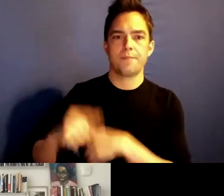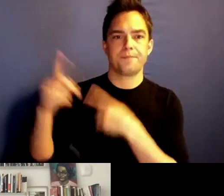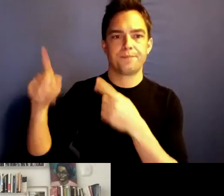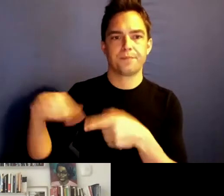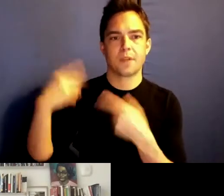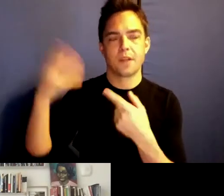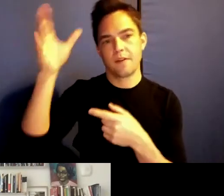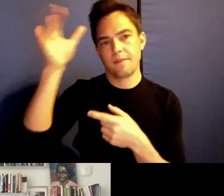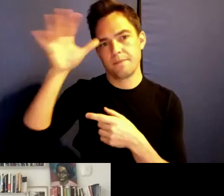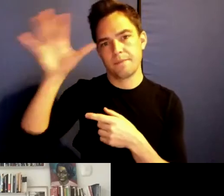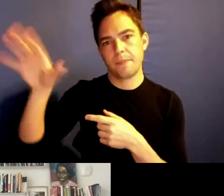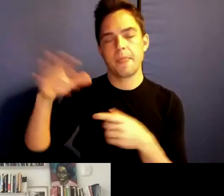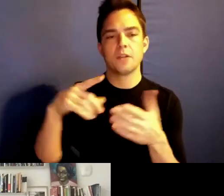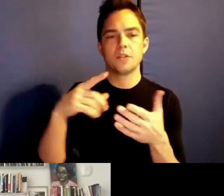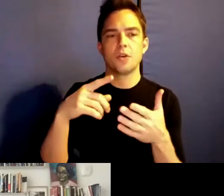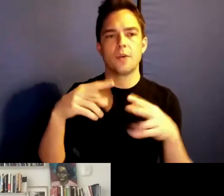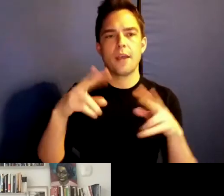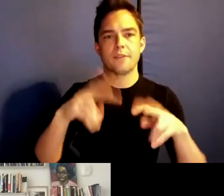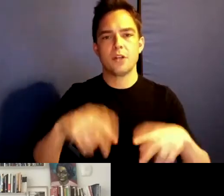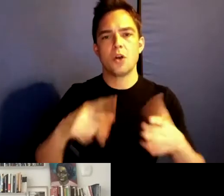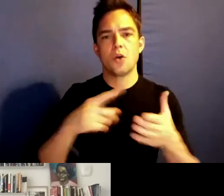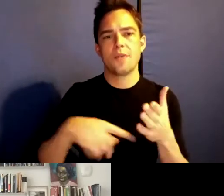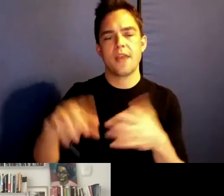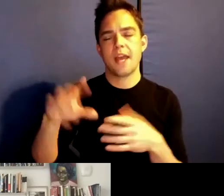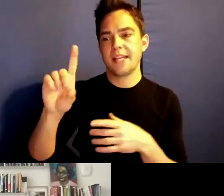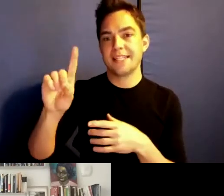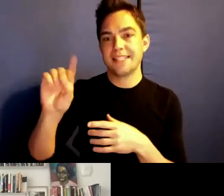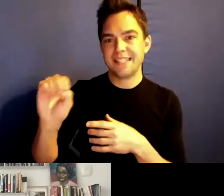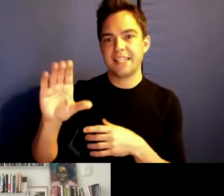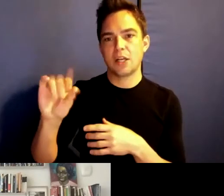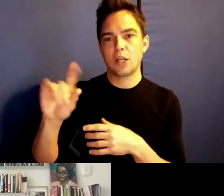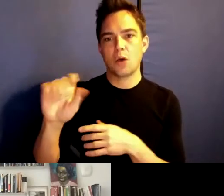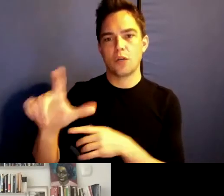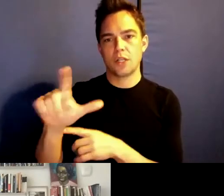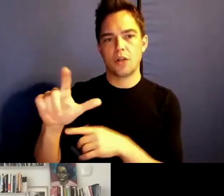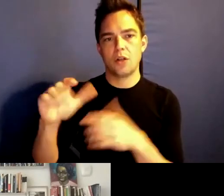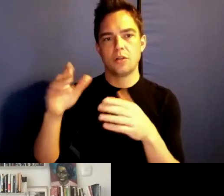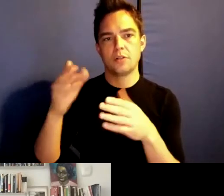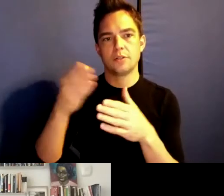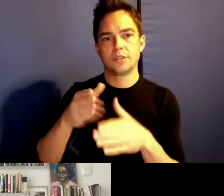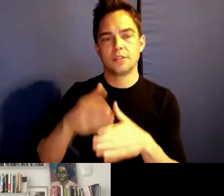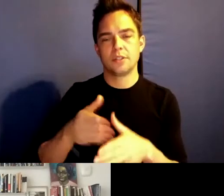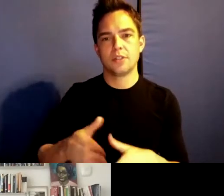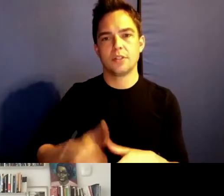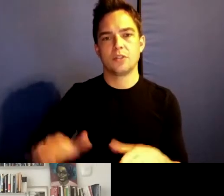a de-colonial pedagogy looks like, which to my mind is always not about the importing